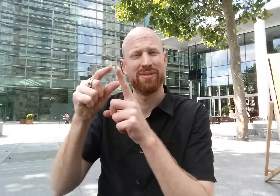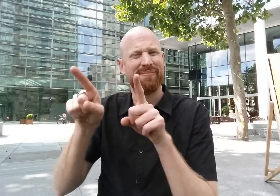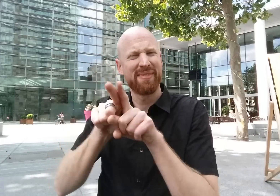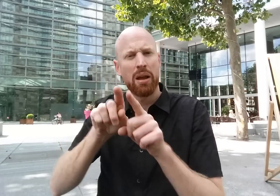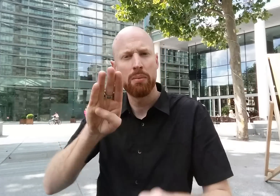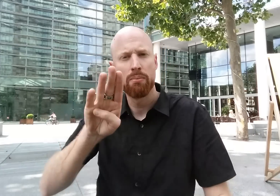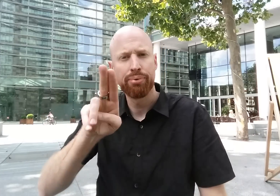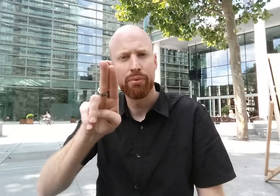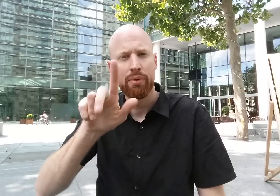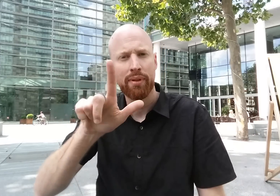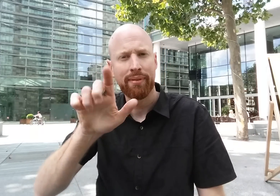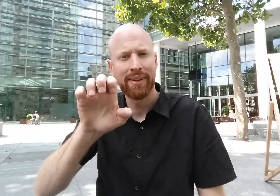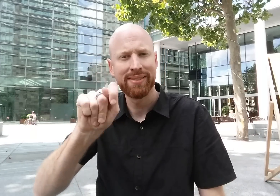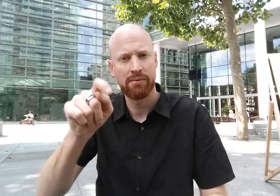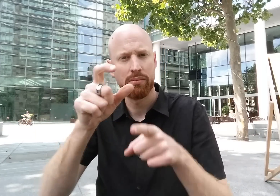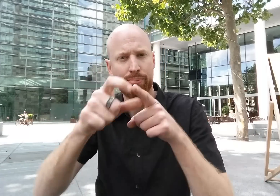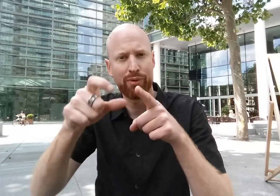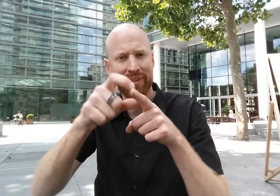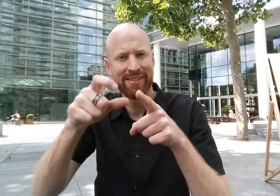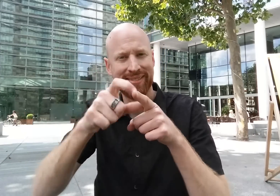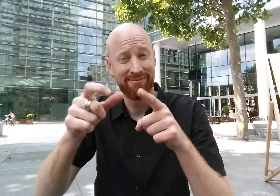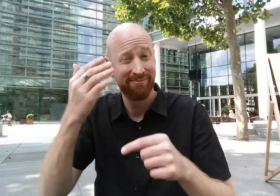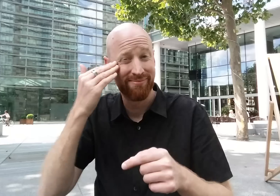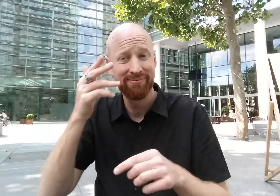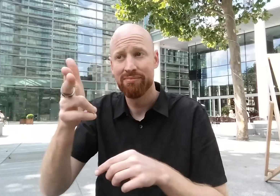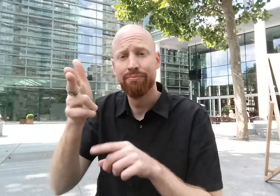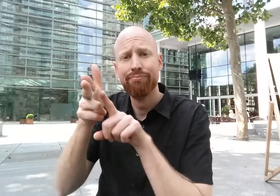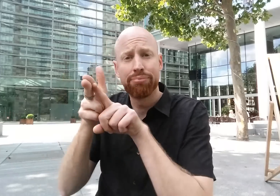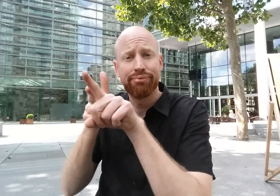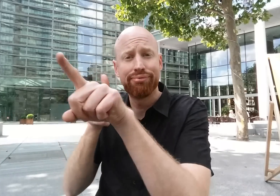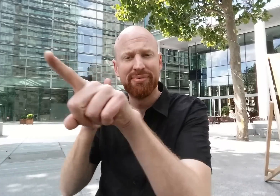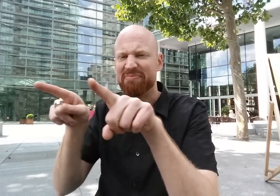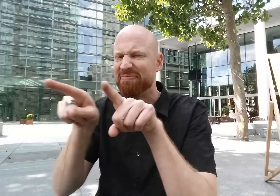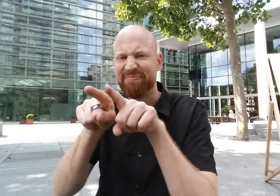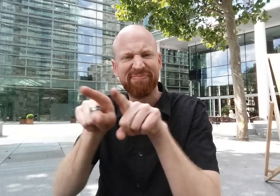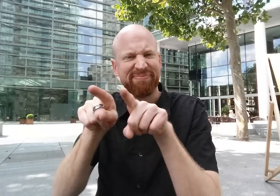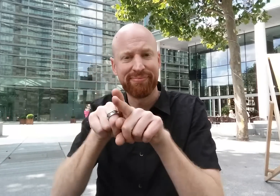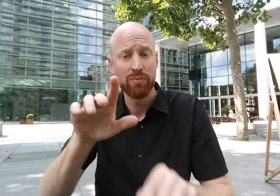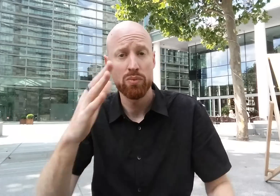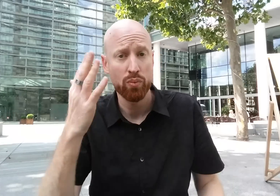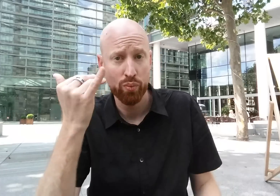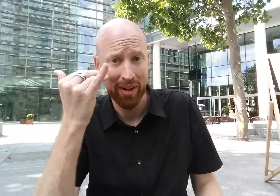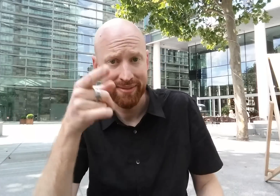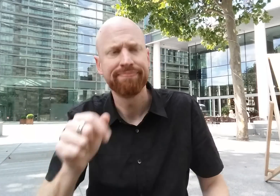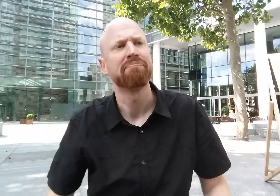a bullet, you know, the kind fired by a gun. How so? In personal experience,